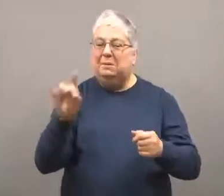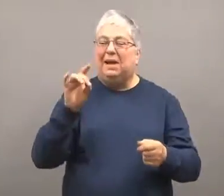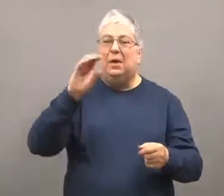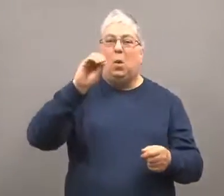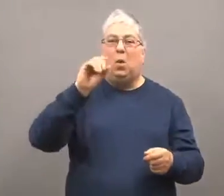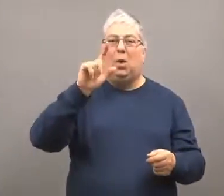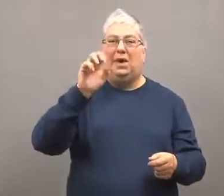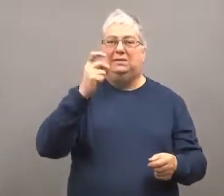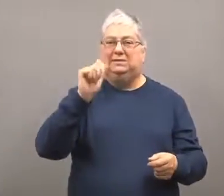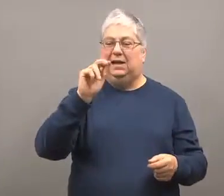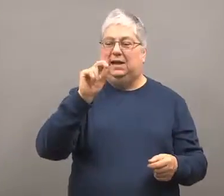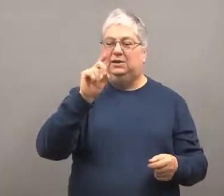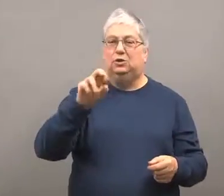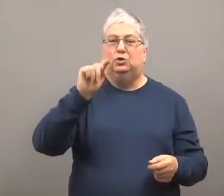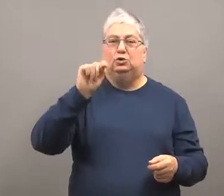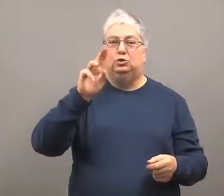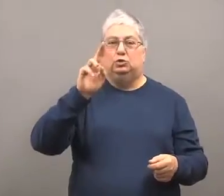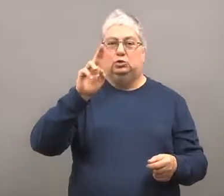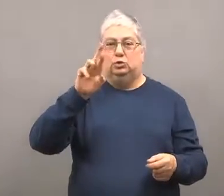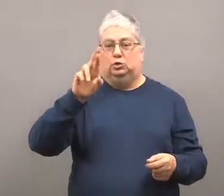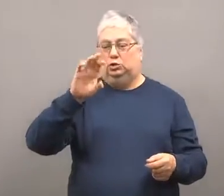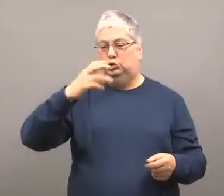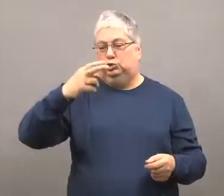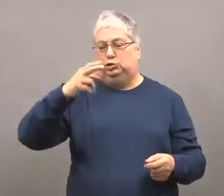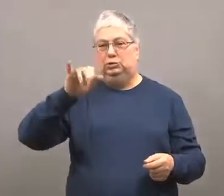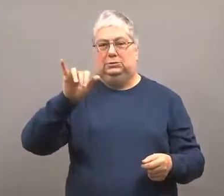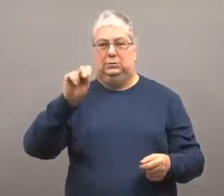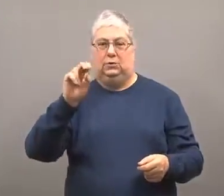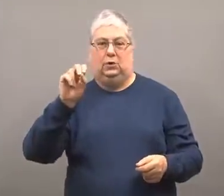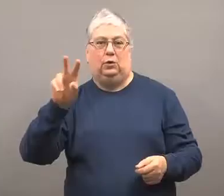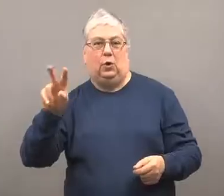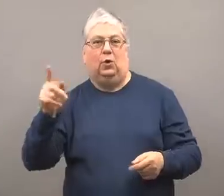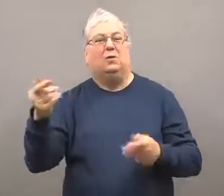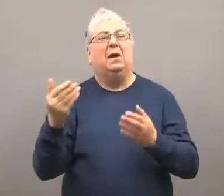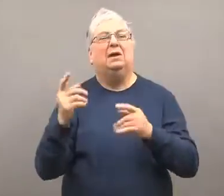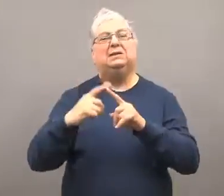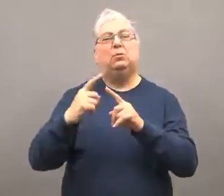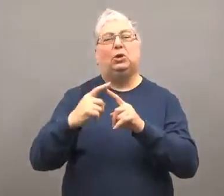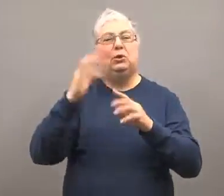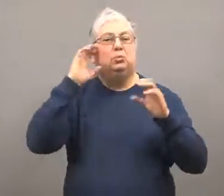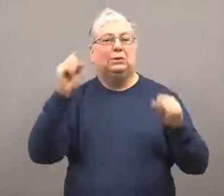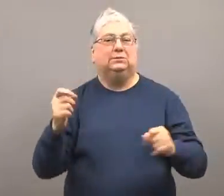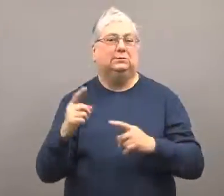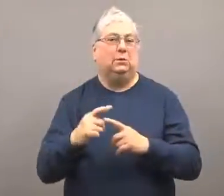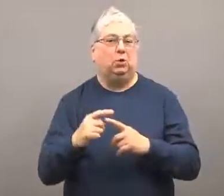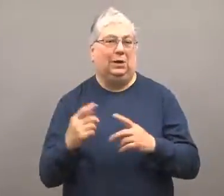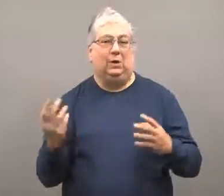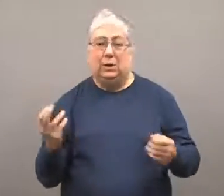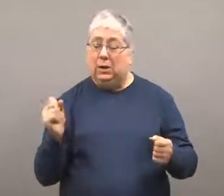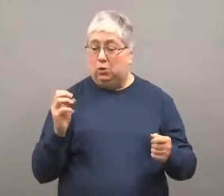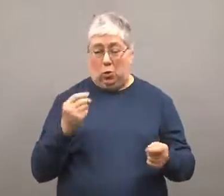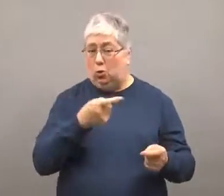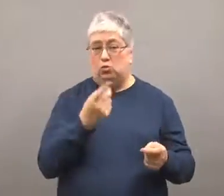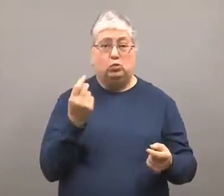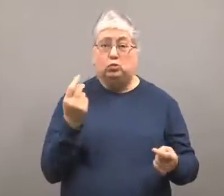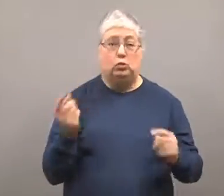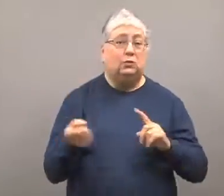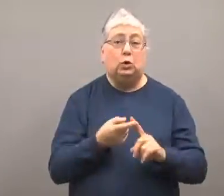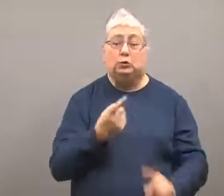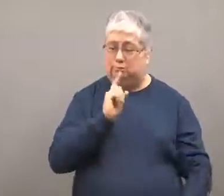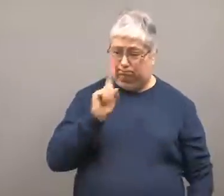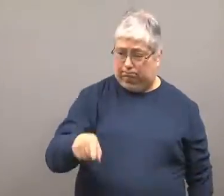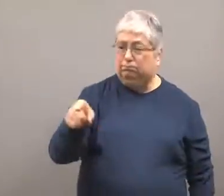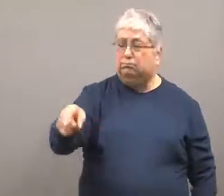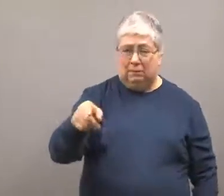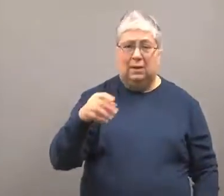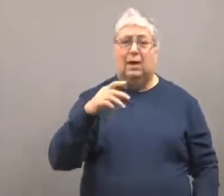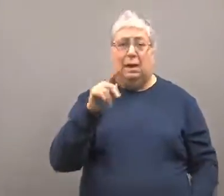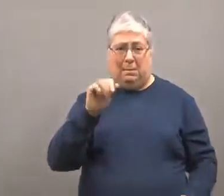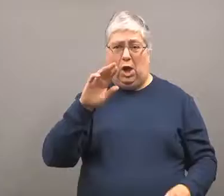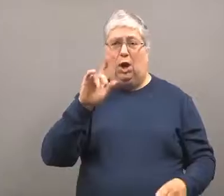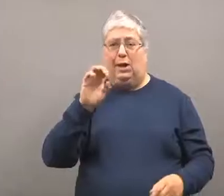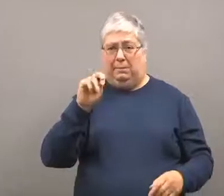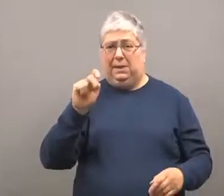Olexander Turchynov was chosen to be a temporary president.